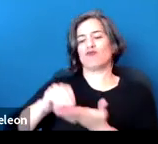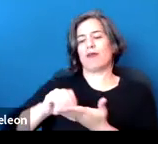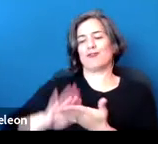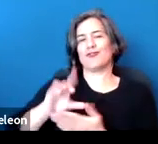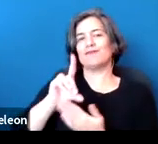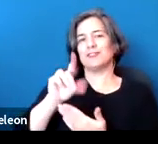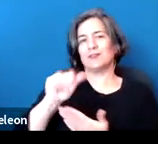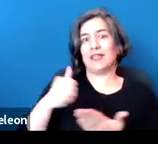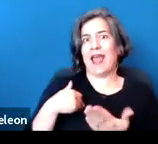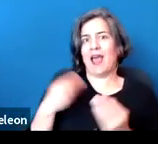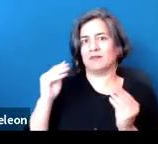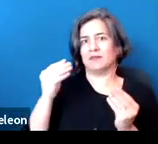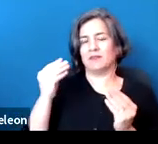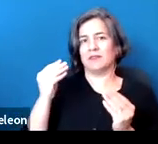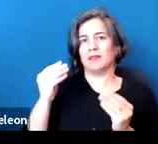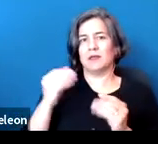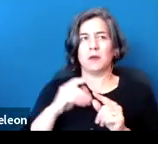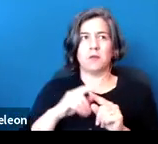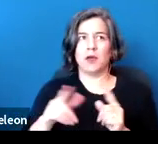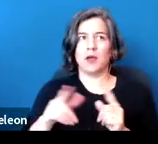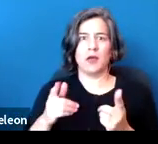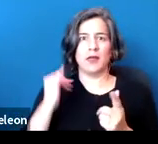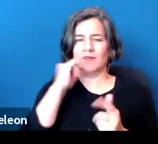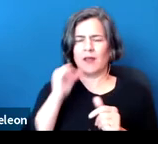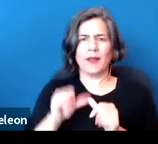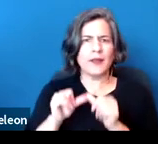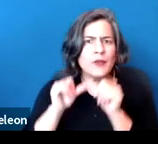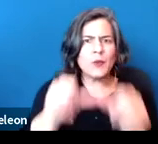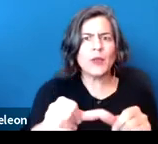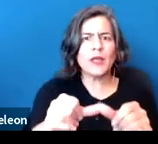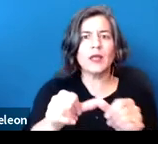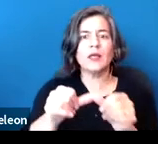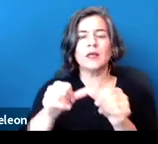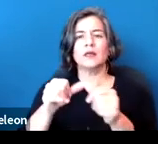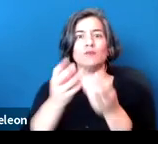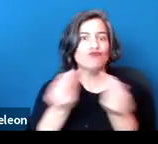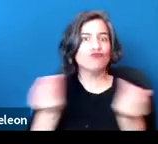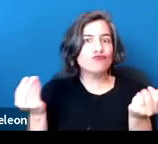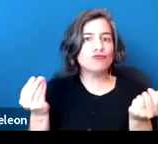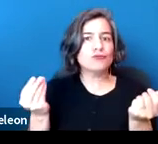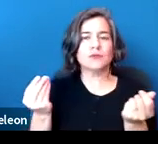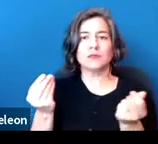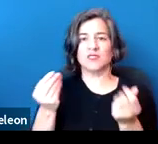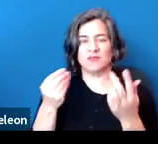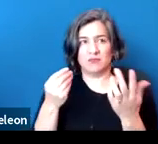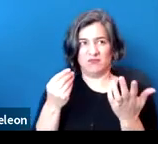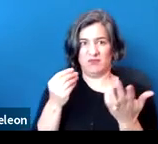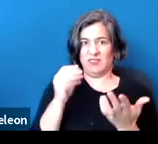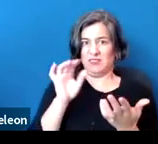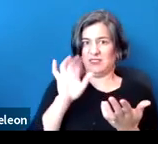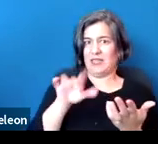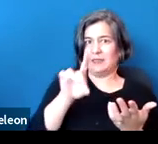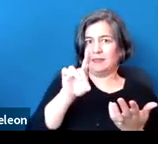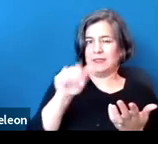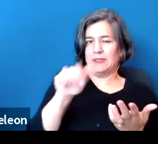if it's not continuing, it may or may not be an actual disability, depending on the impacts.